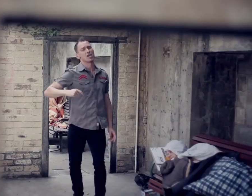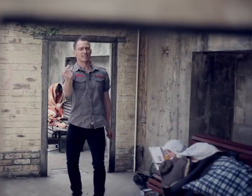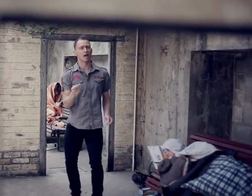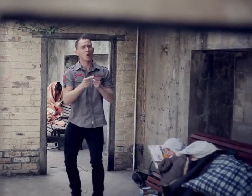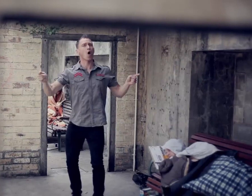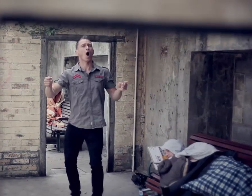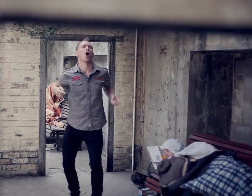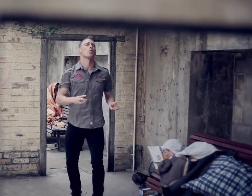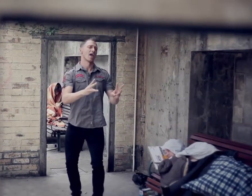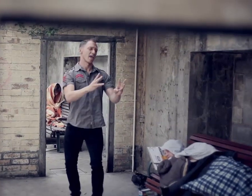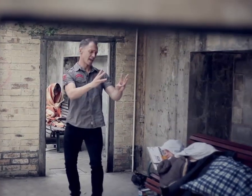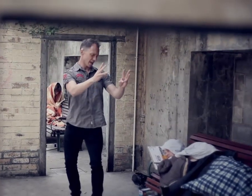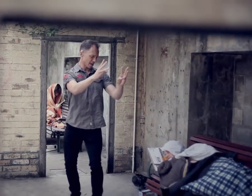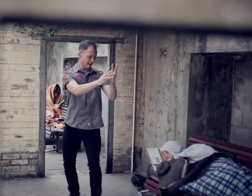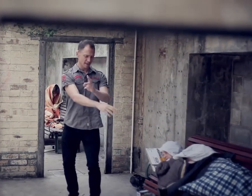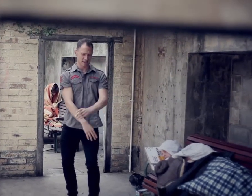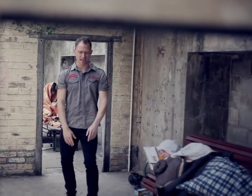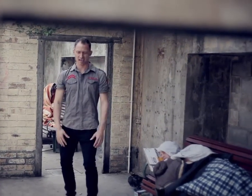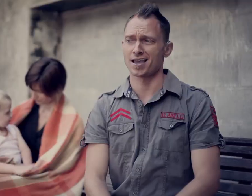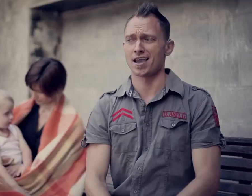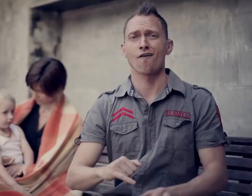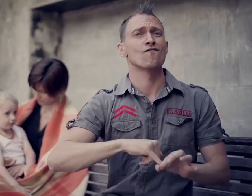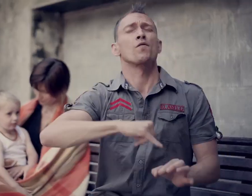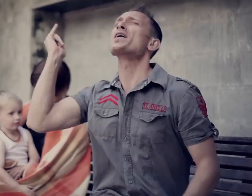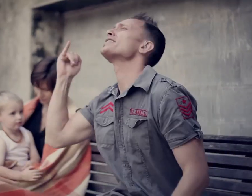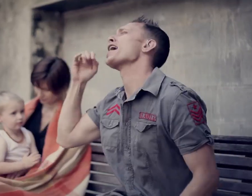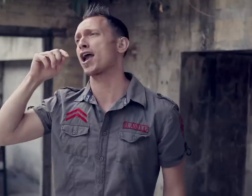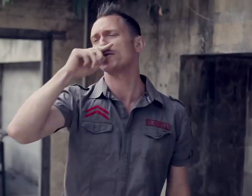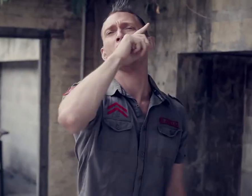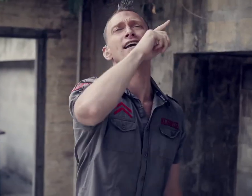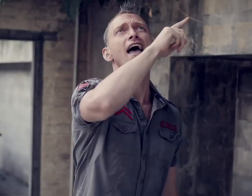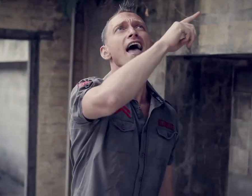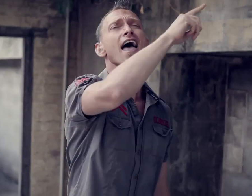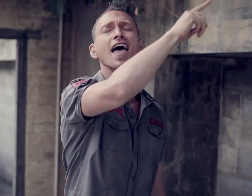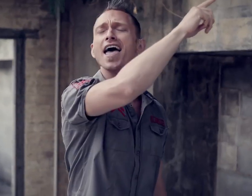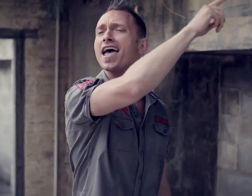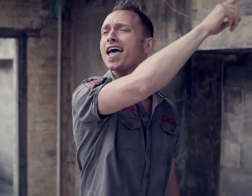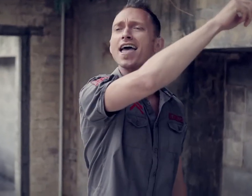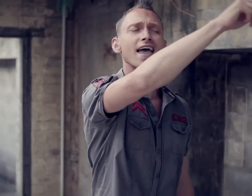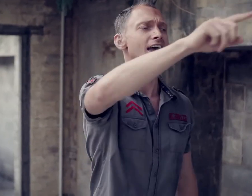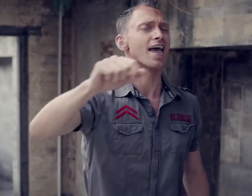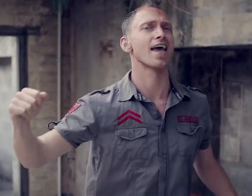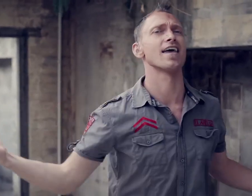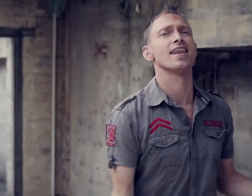You've come a long way, from whiskey and cocaine